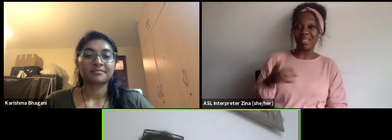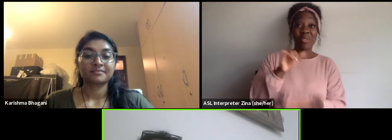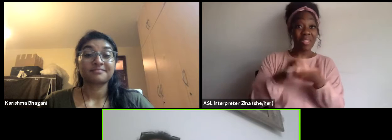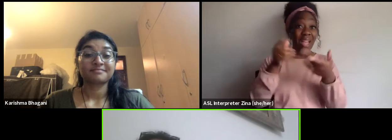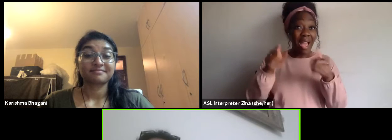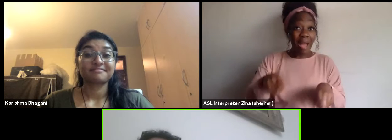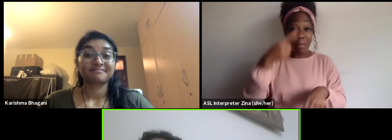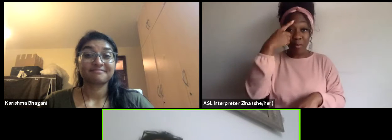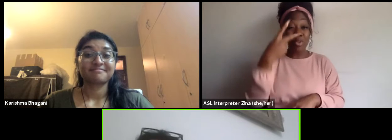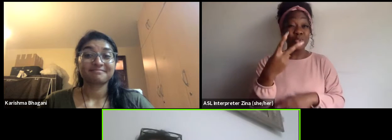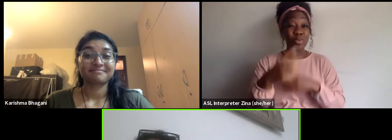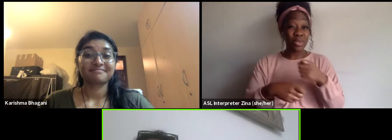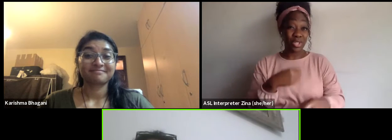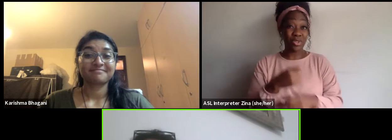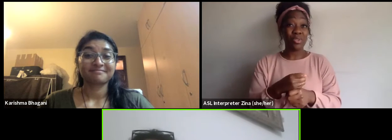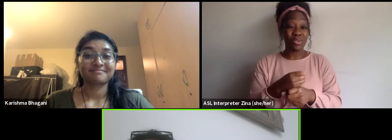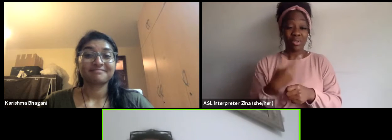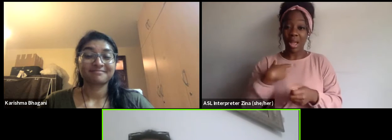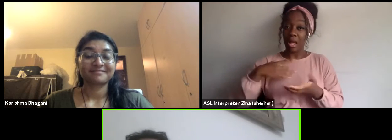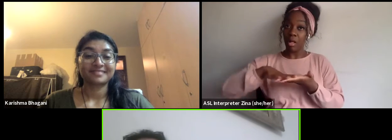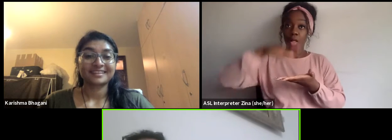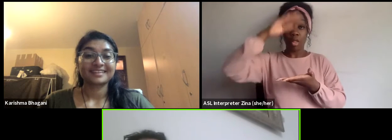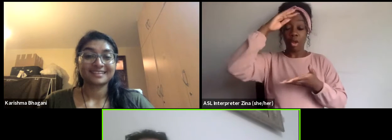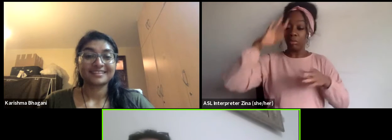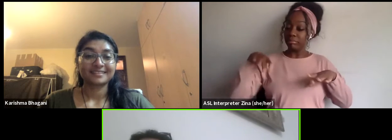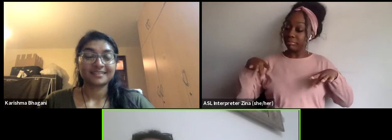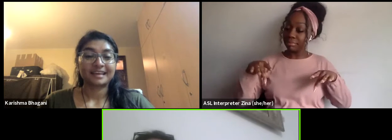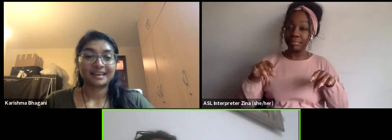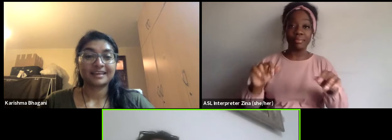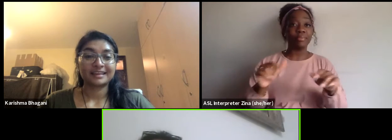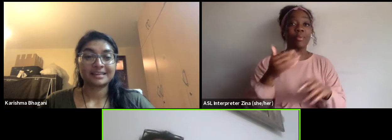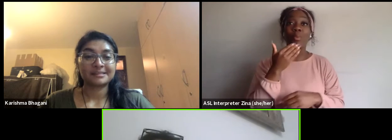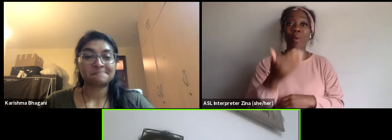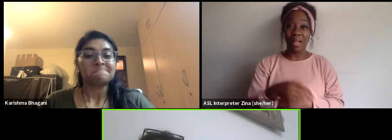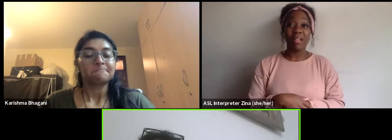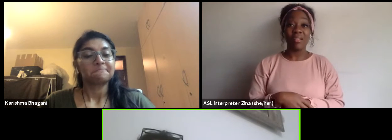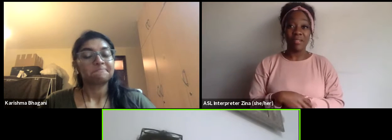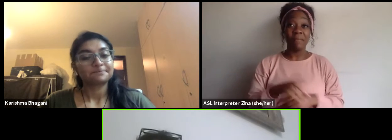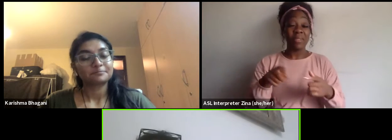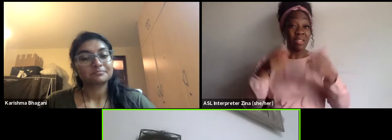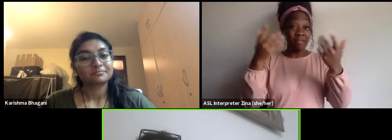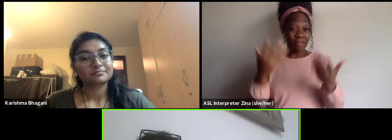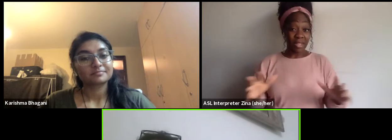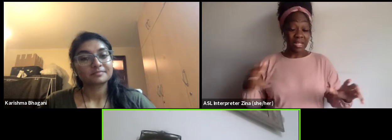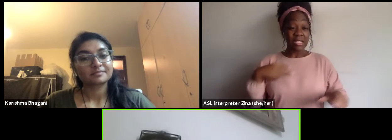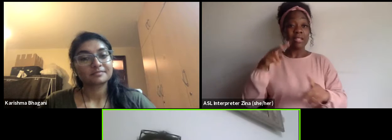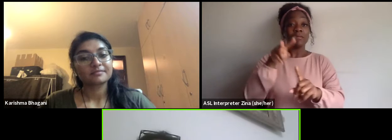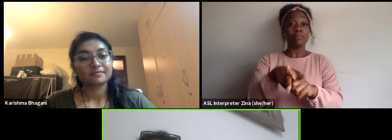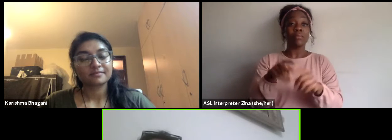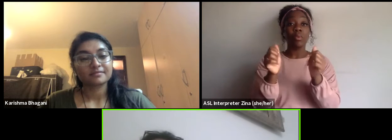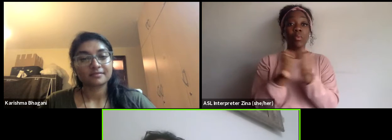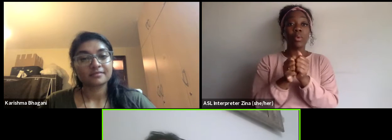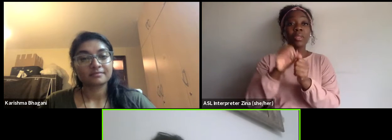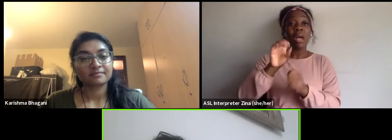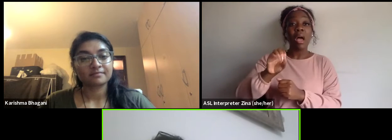So I learned really well, and after that I applied with Oxfam because I said I need to work for those